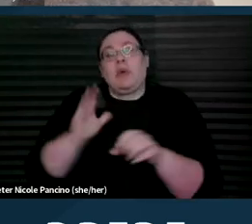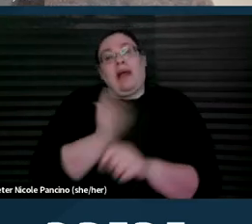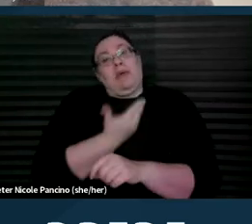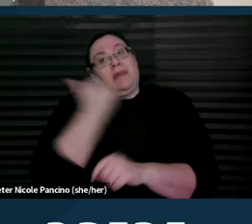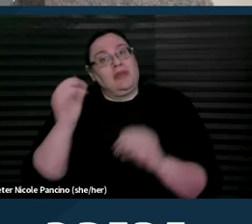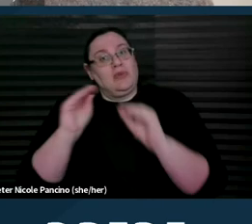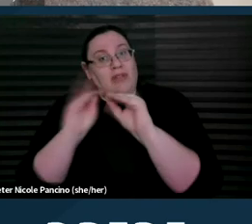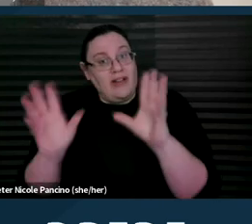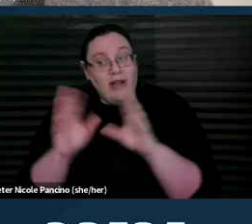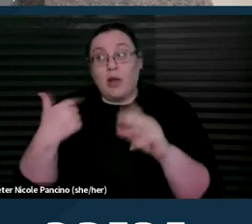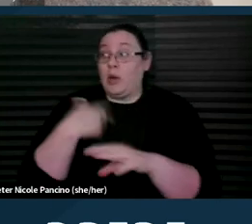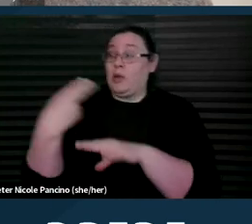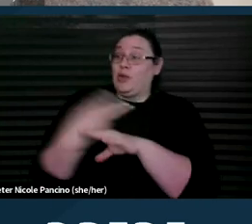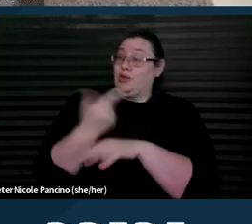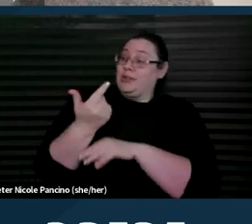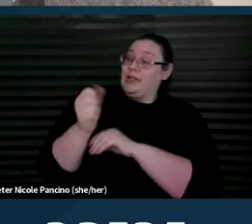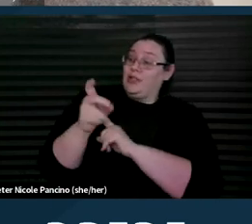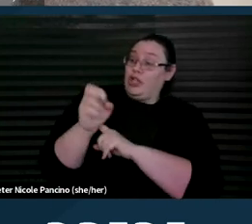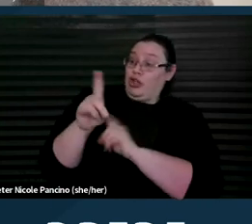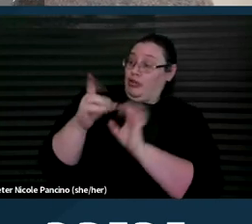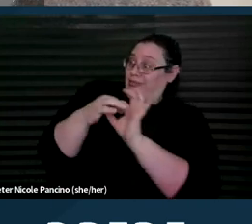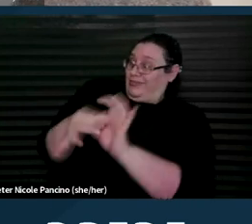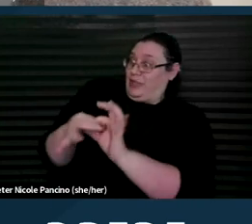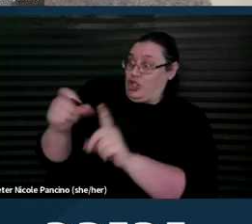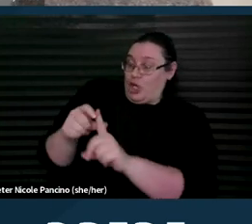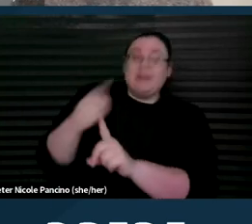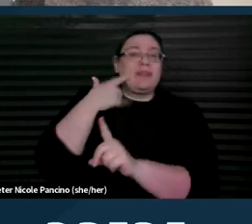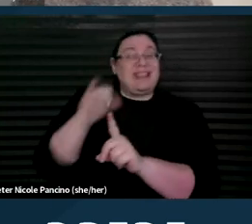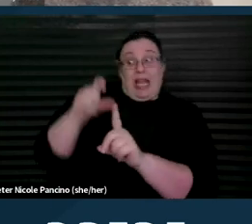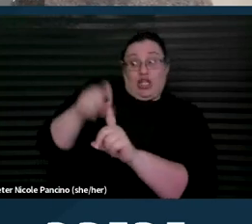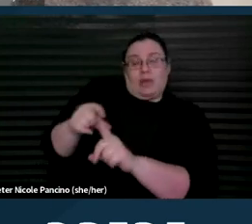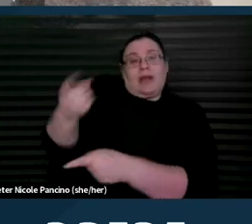that when we are using a gendered term, it is because that term is used in the study we are citing